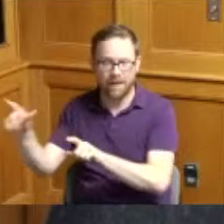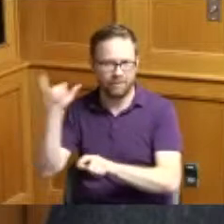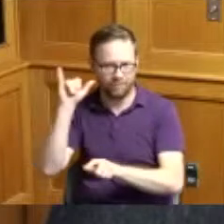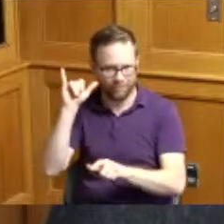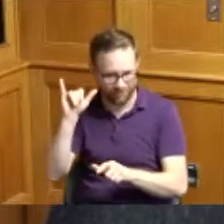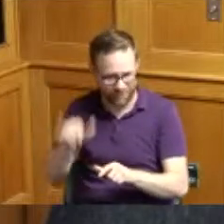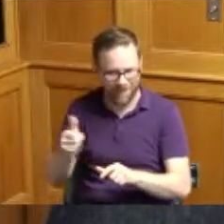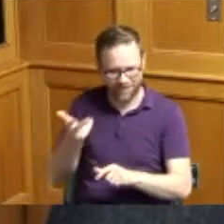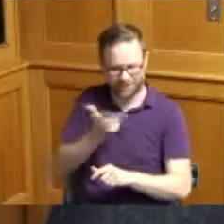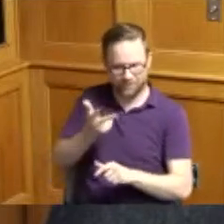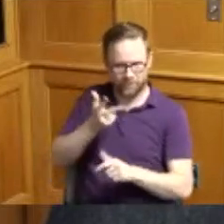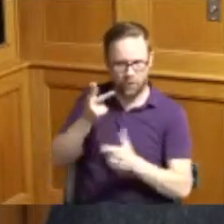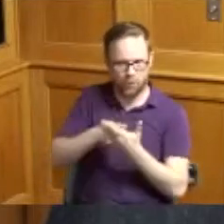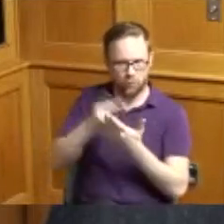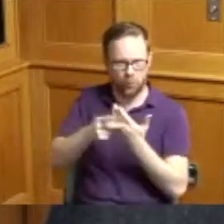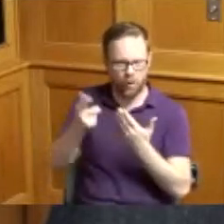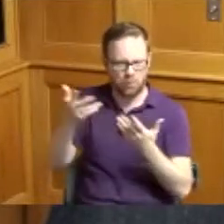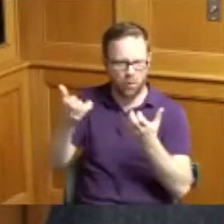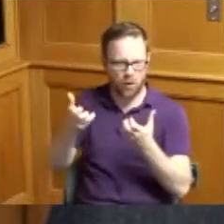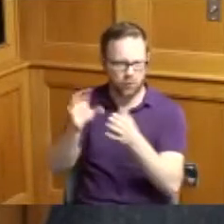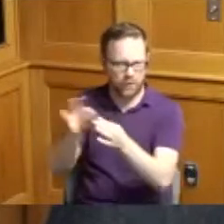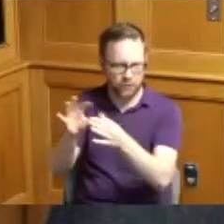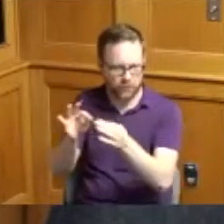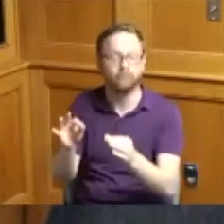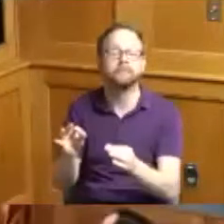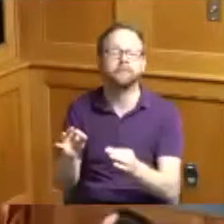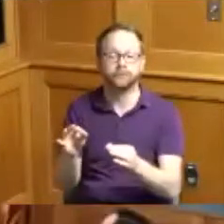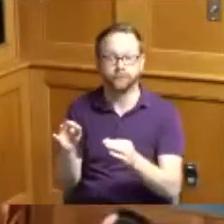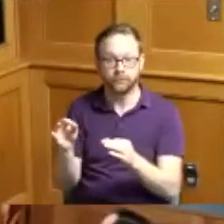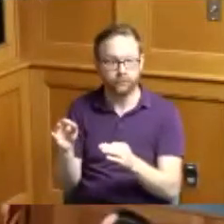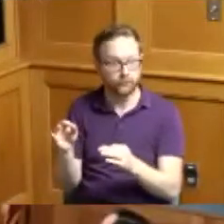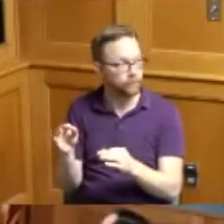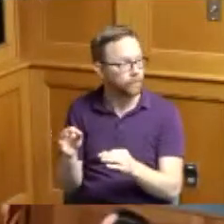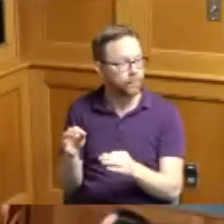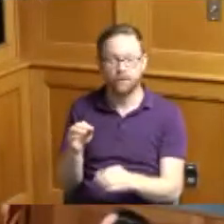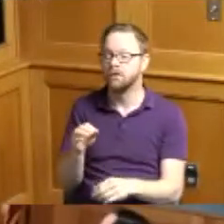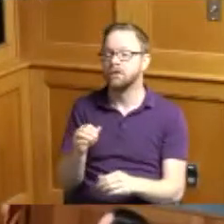Commission of women and girls thank you for the reminder thank you Jeff alludo our Administrator